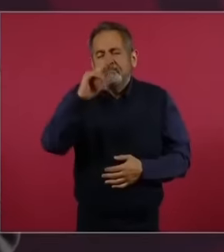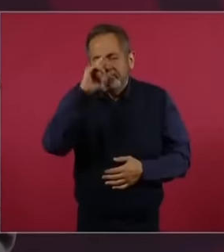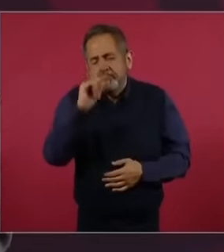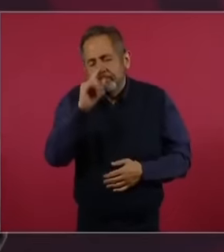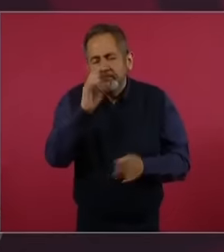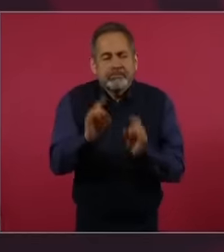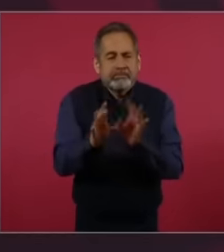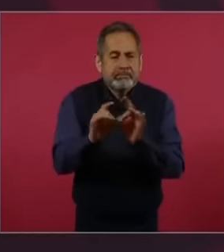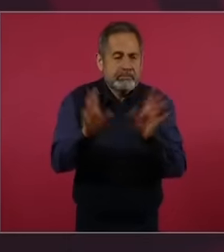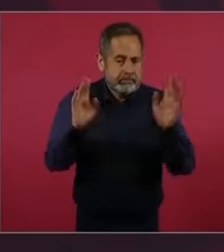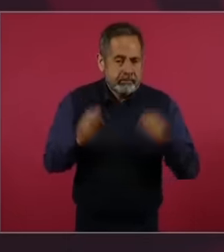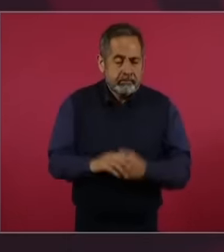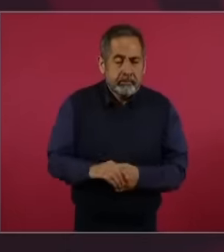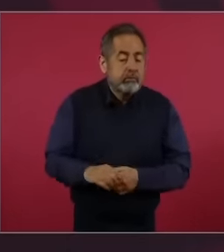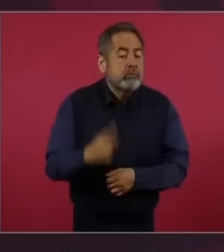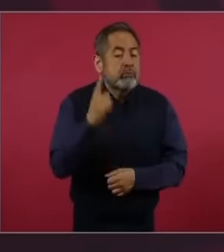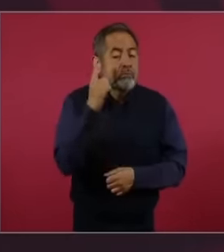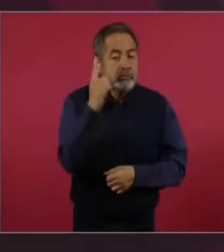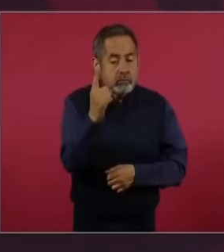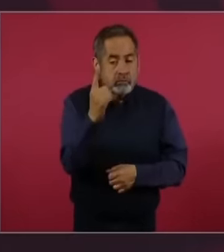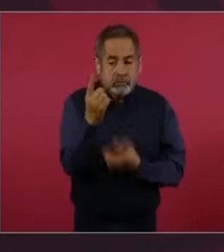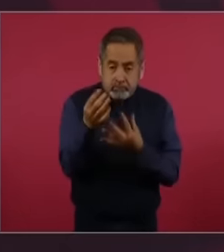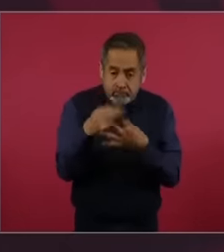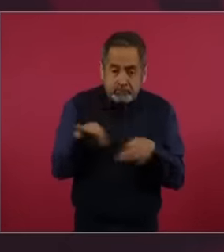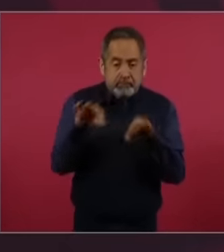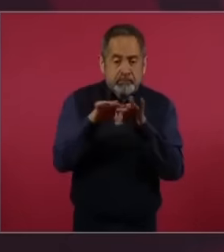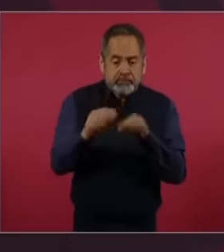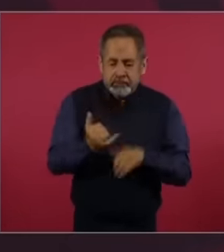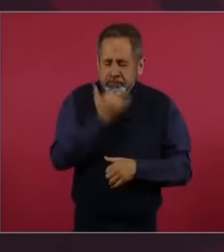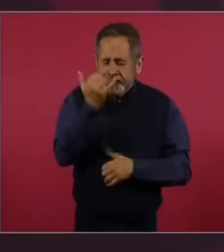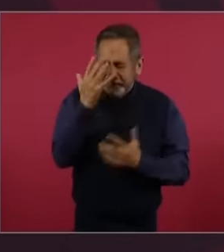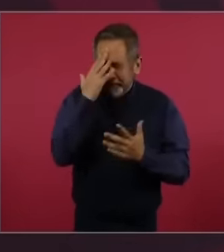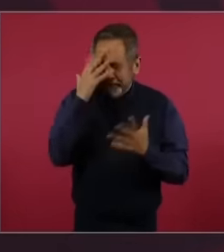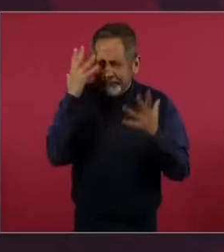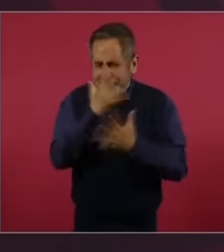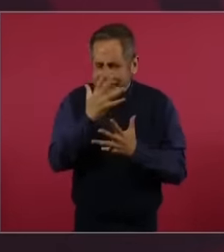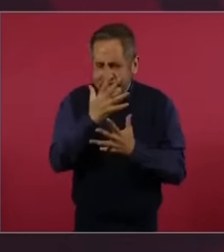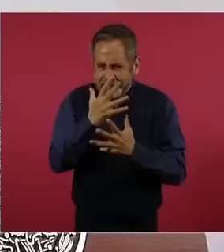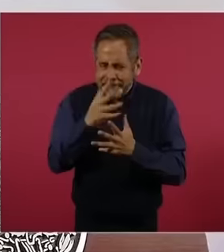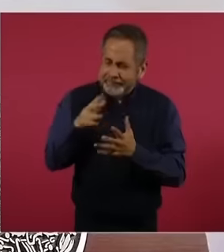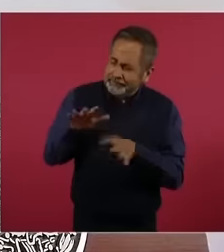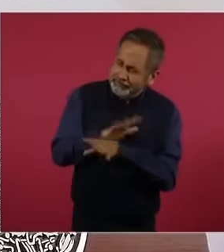eh rectify not to fall into complacency